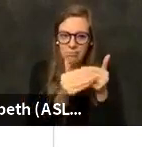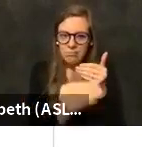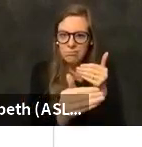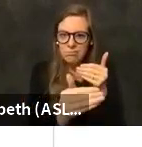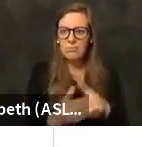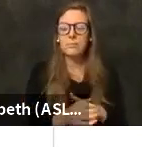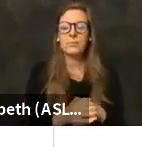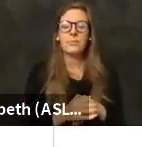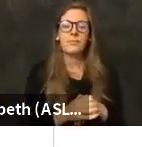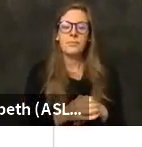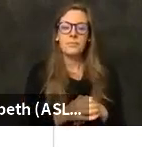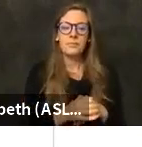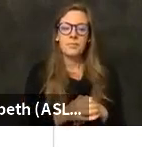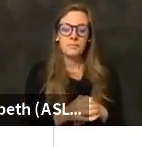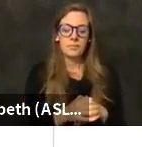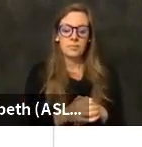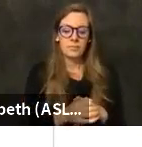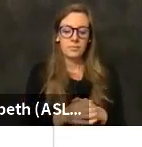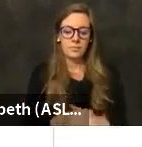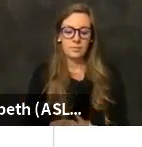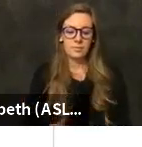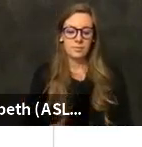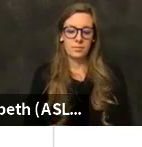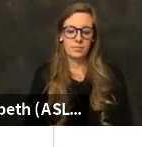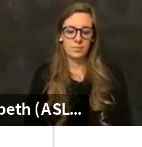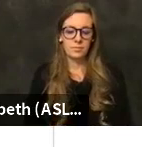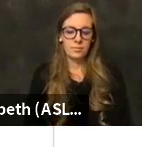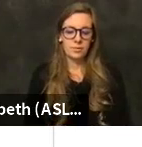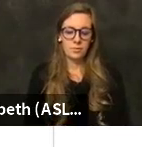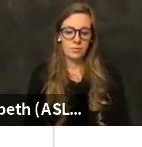And these this information comes from the